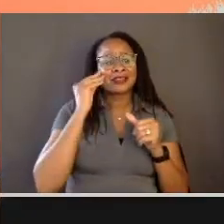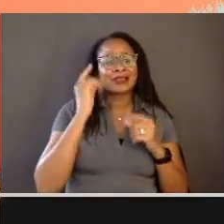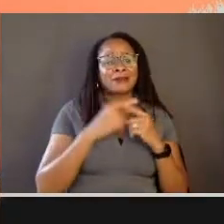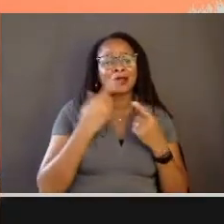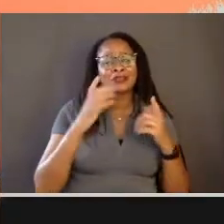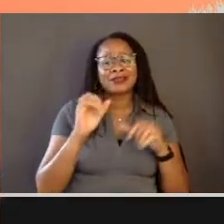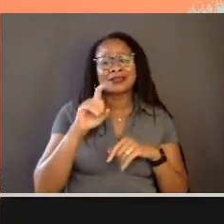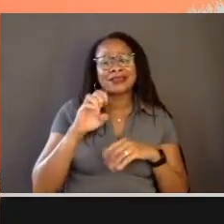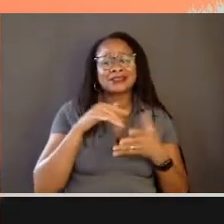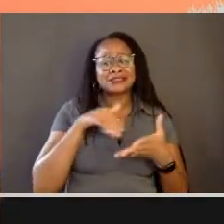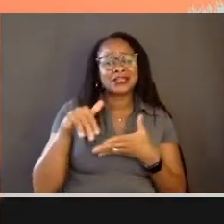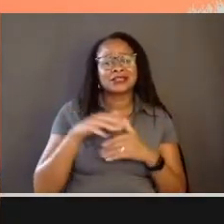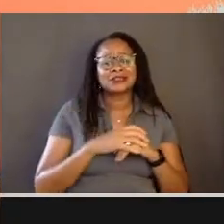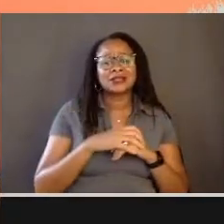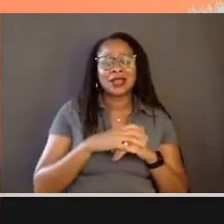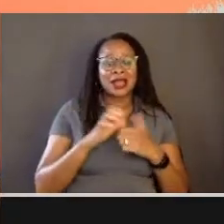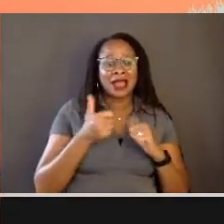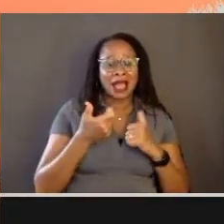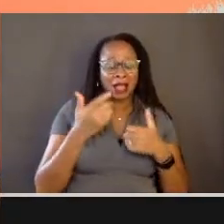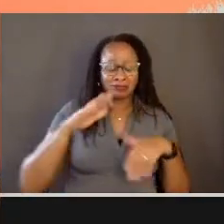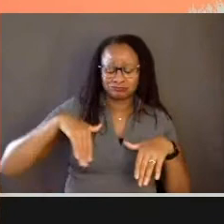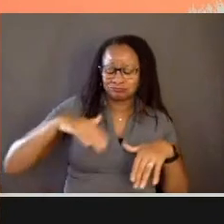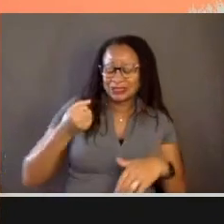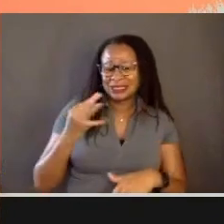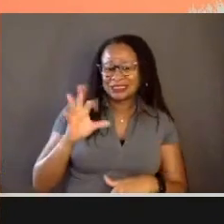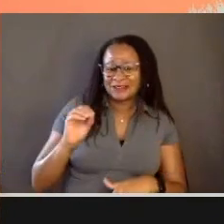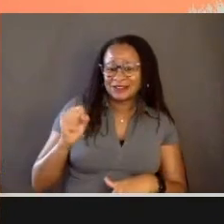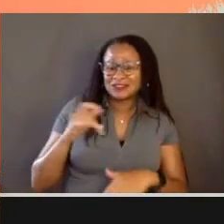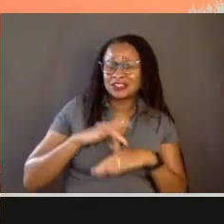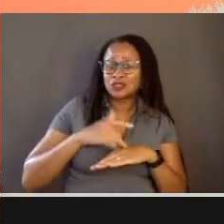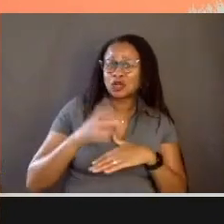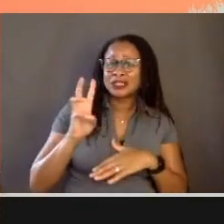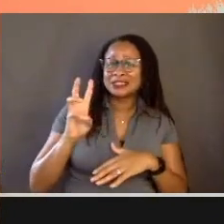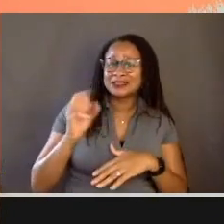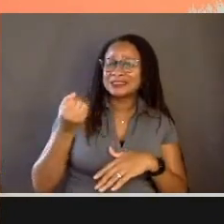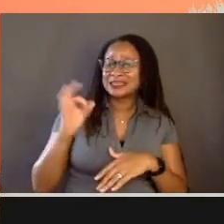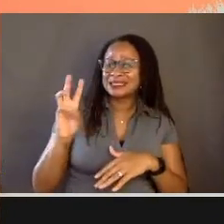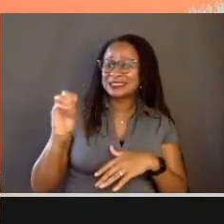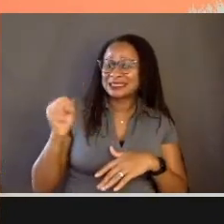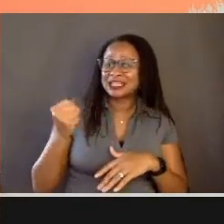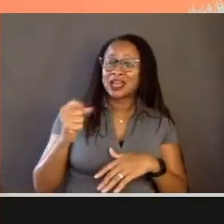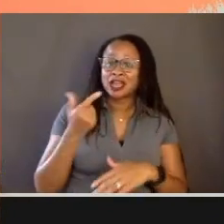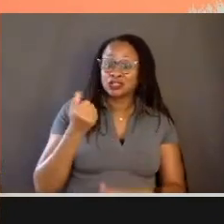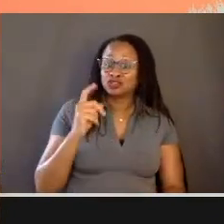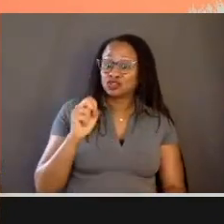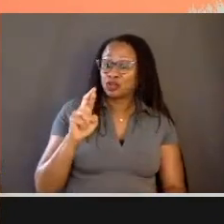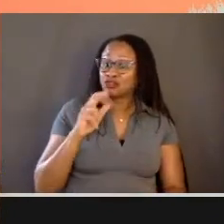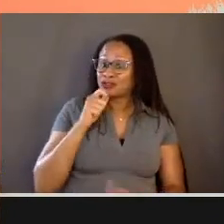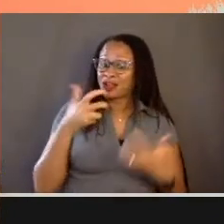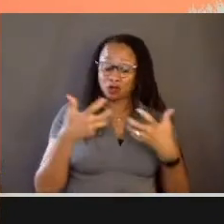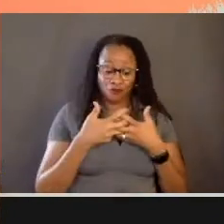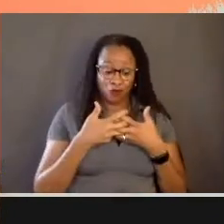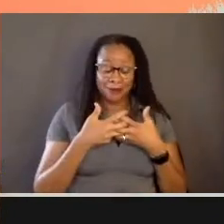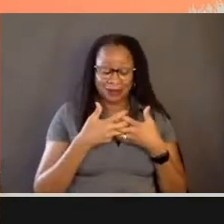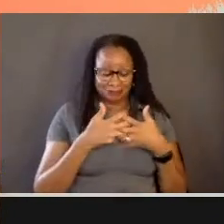is how in the late 1950s and early sixties, these gender nonconforming subjects are seeing themselves